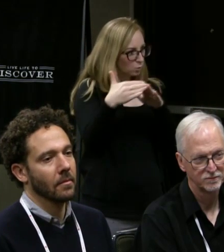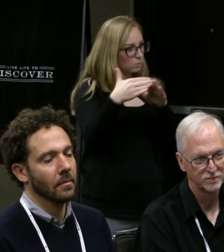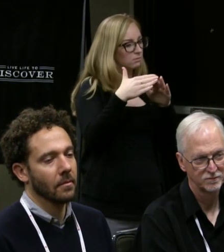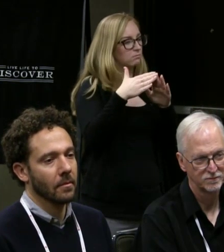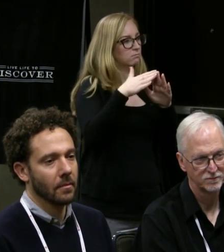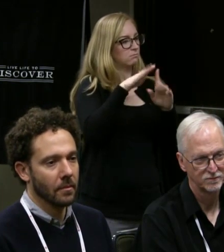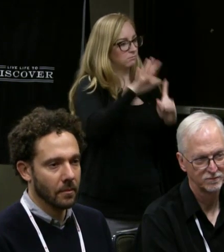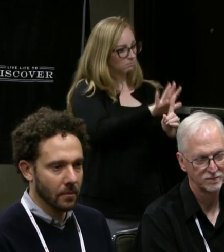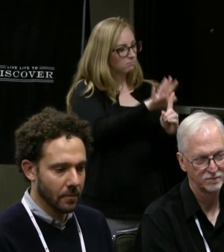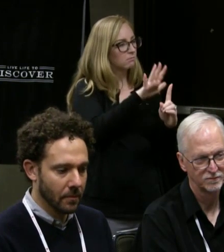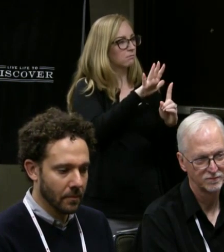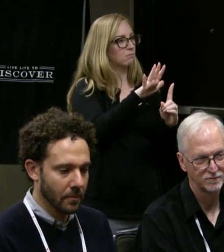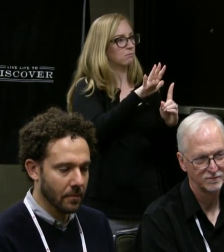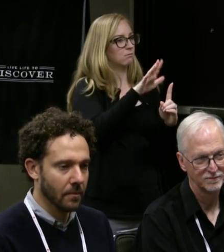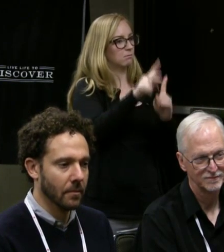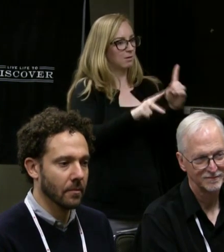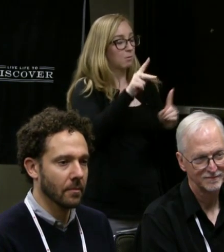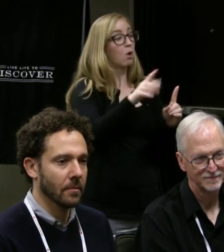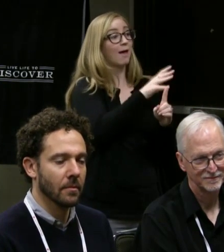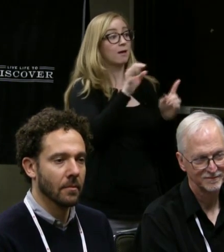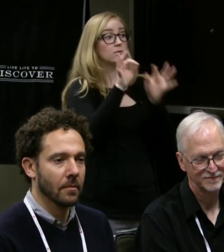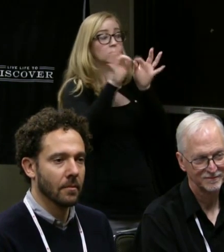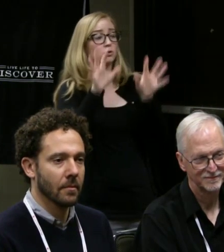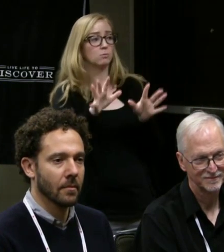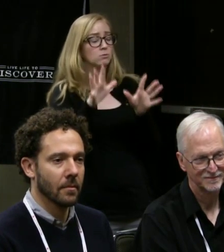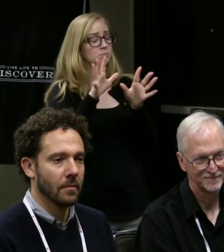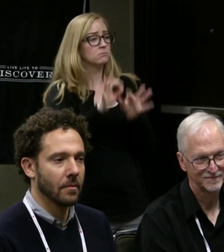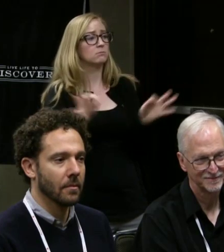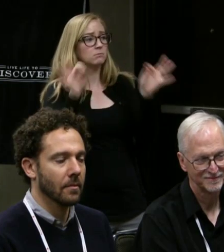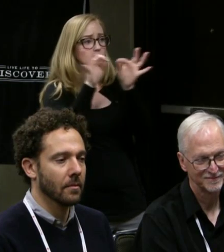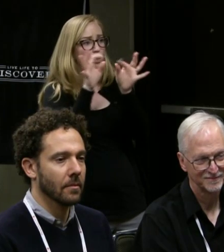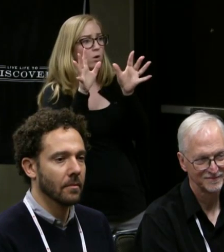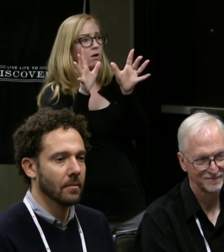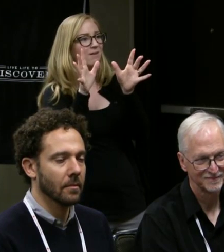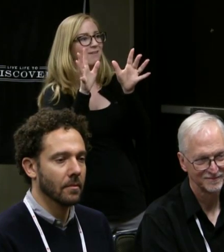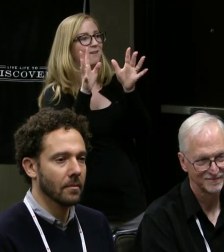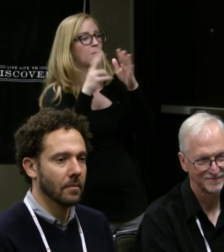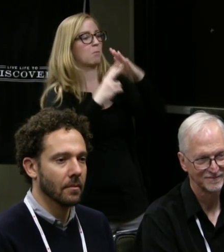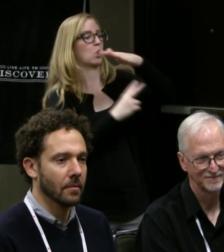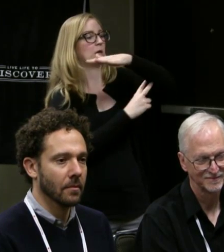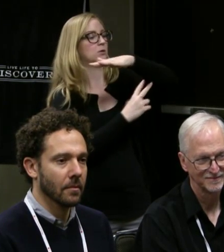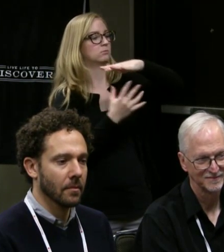and interpreters are an important interlocutor between facilitating